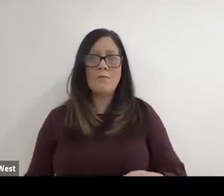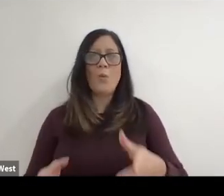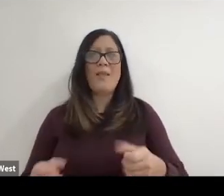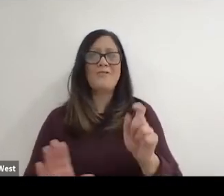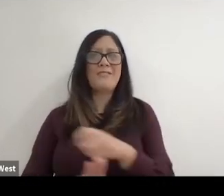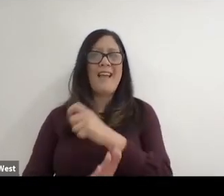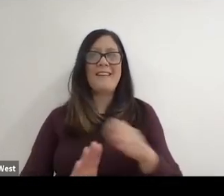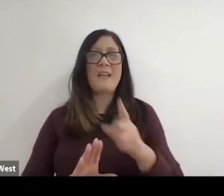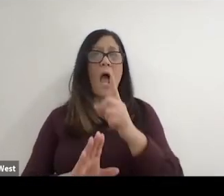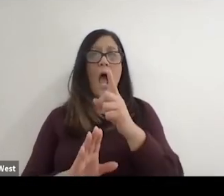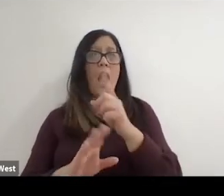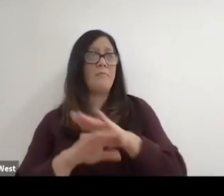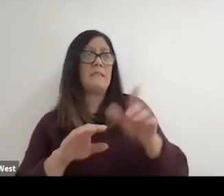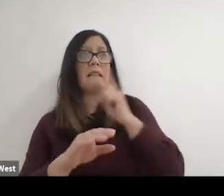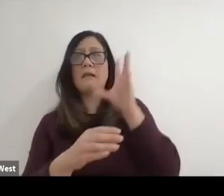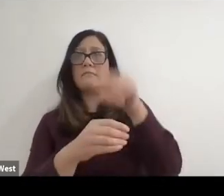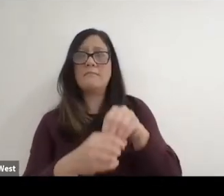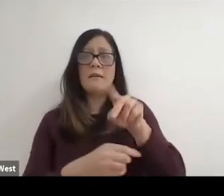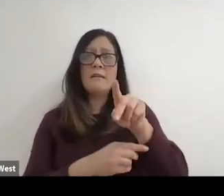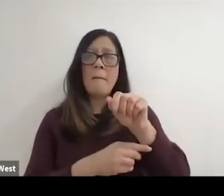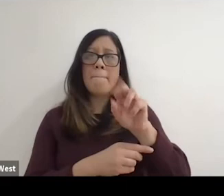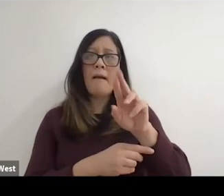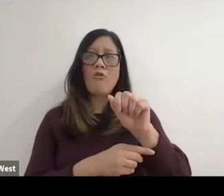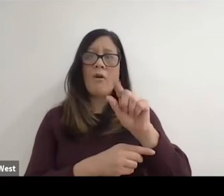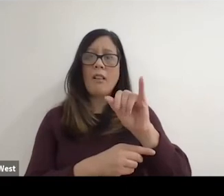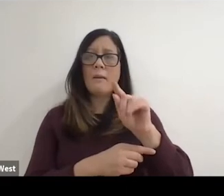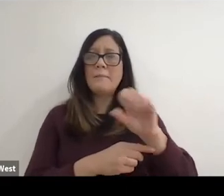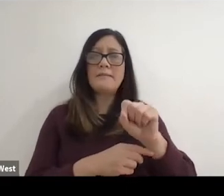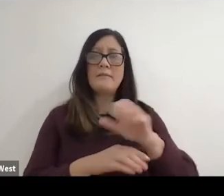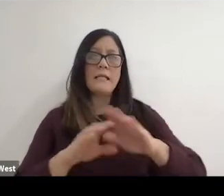I never even thought we'd be in Paralympics, so I never had these grandiose